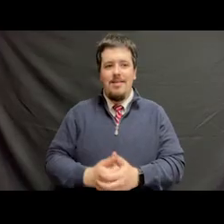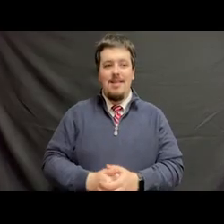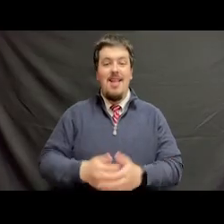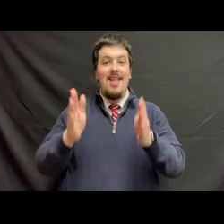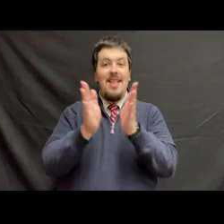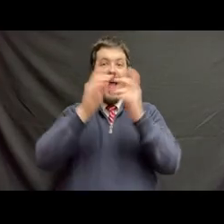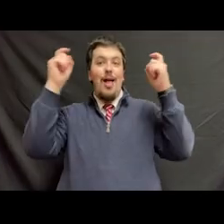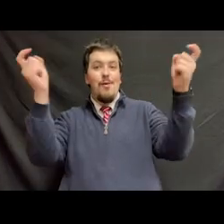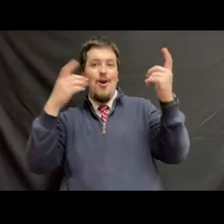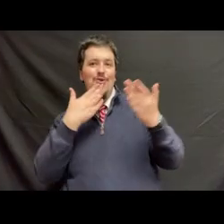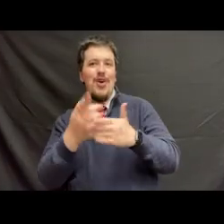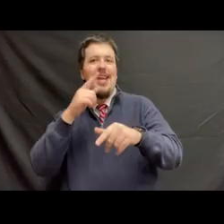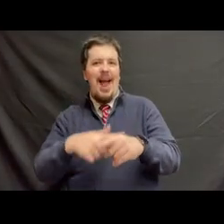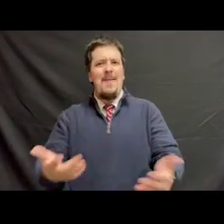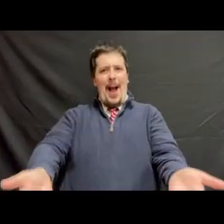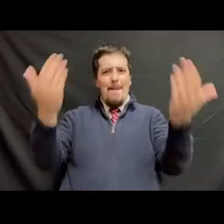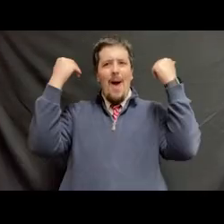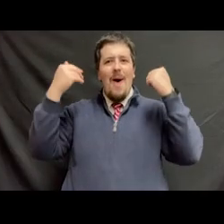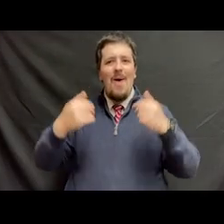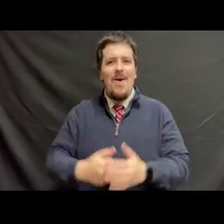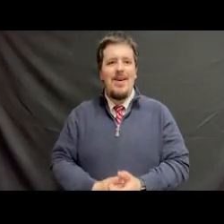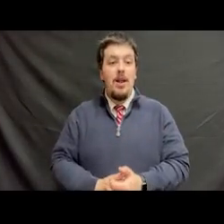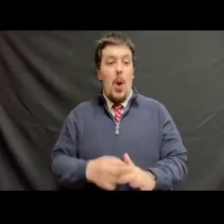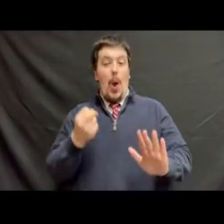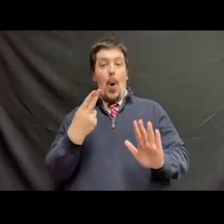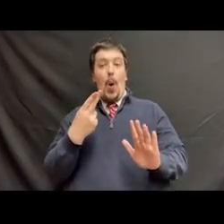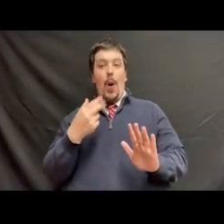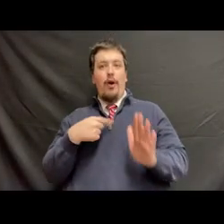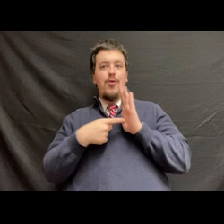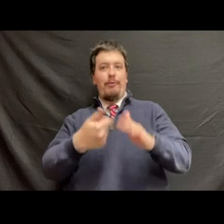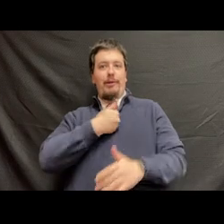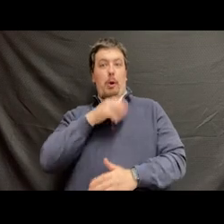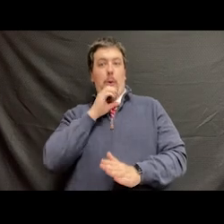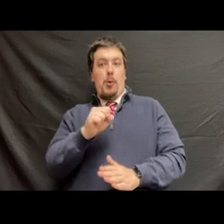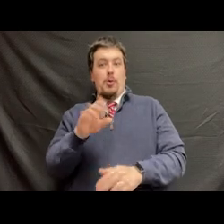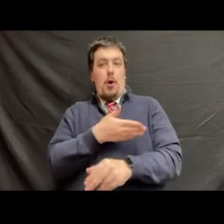Celebrate good times Come on Oh, I just showed my age.